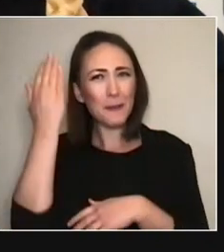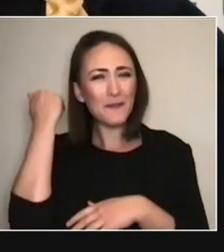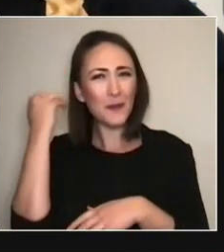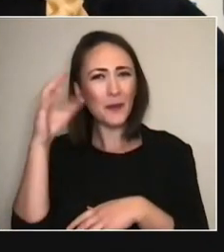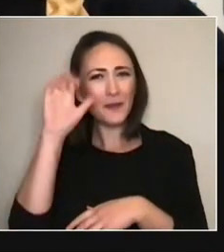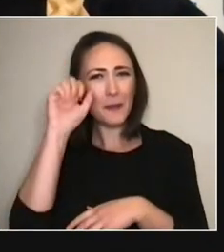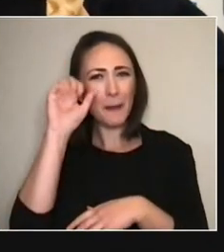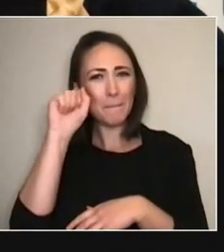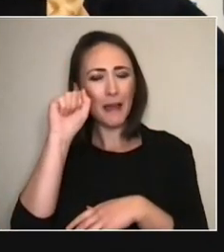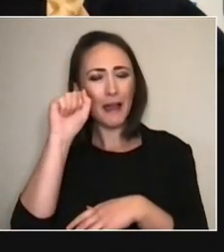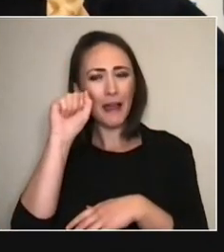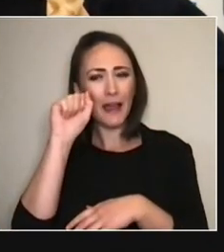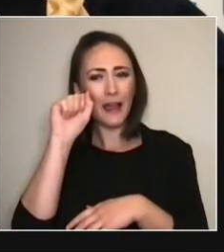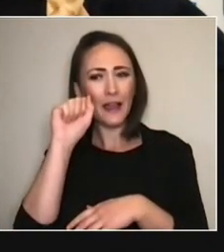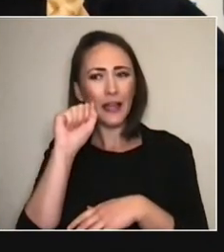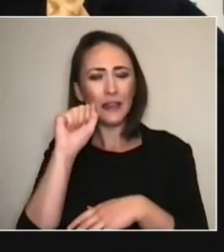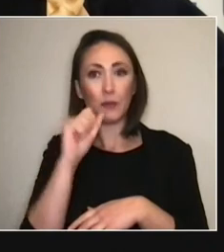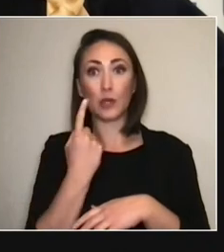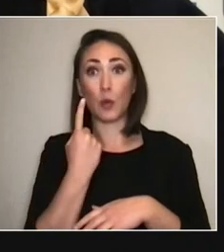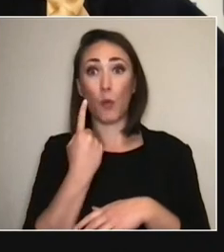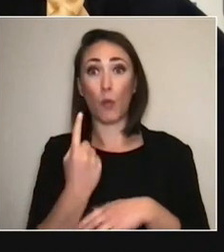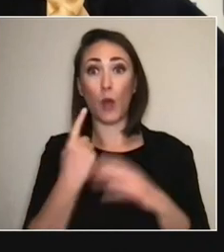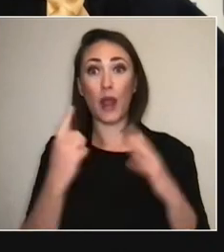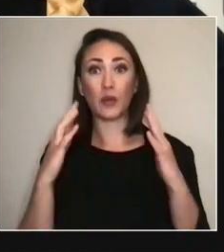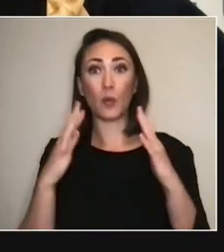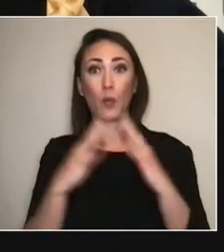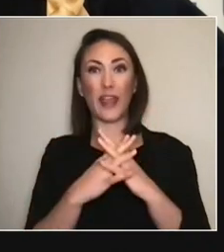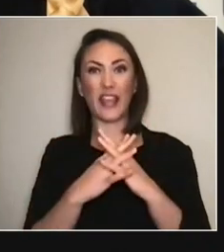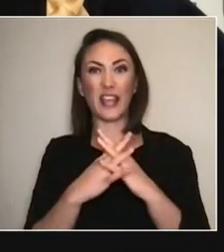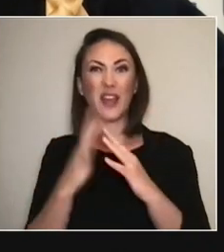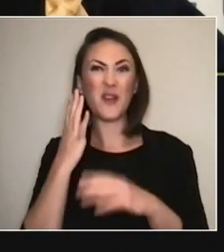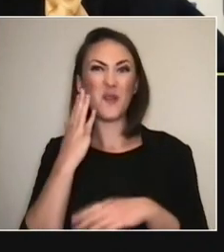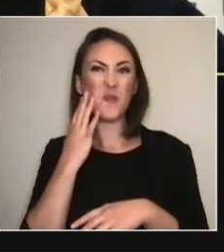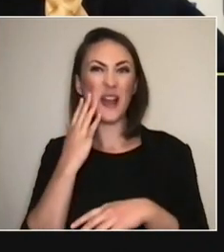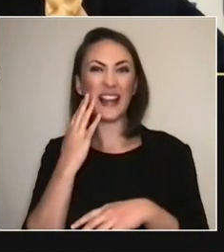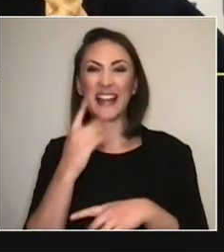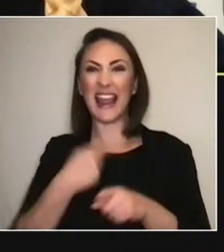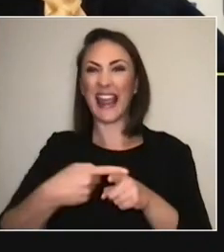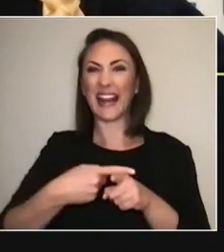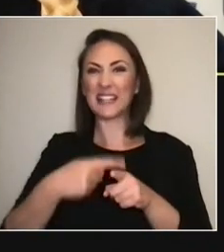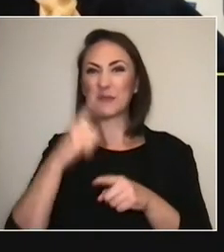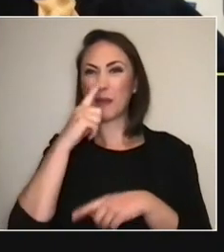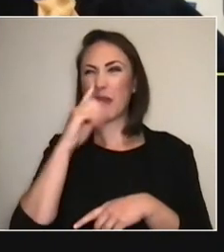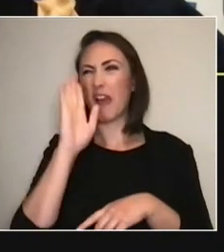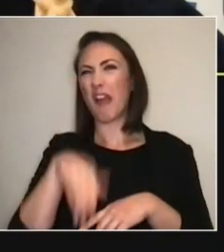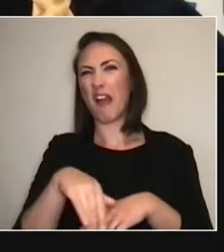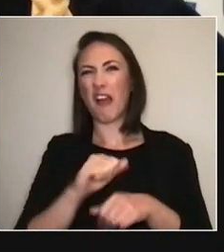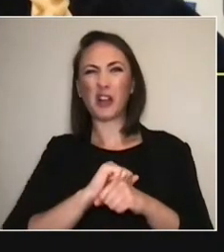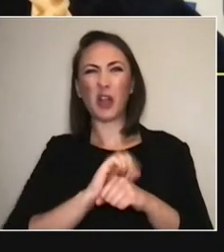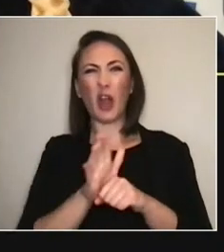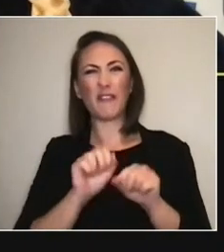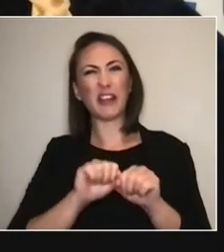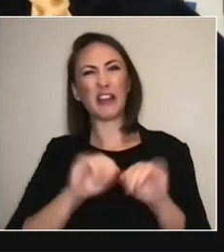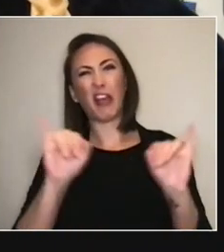United Kingdom thought the pandemic was gonna be a couple of weeks, and we were holding on. - Oh, yeah. Totally. And, like, the rest of Europe was shutting down,